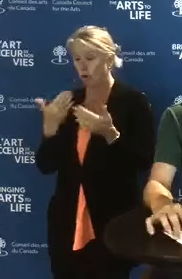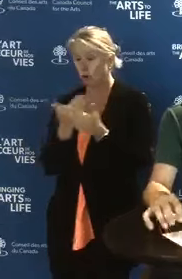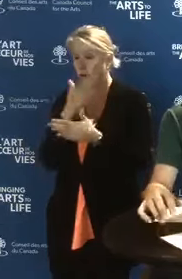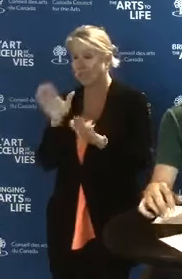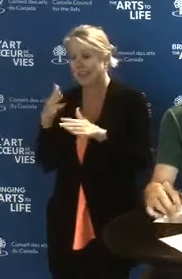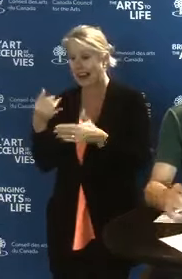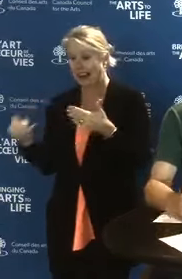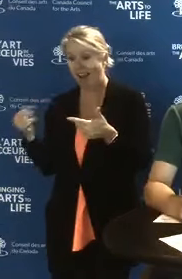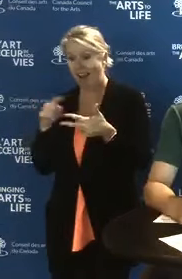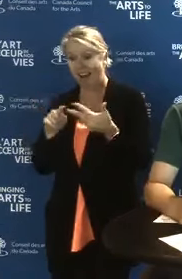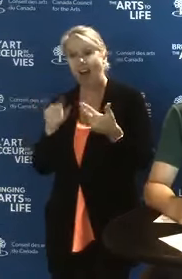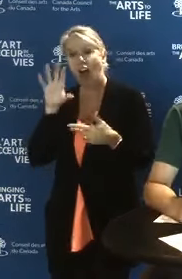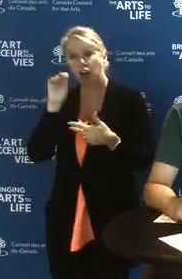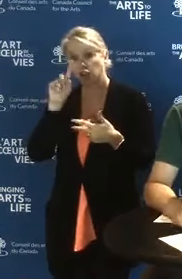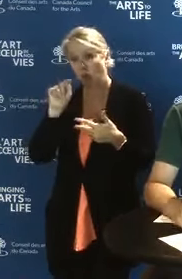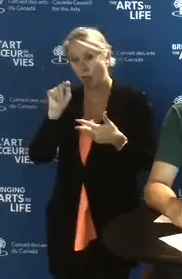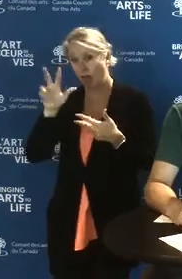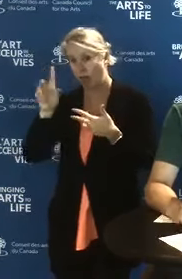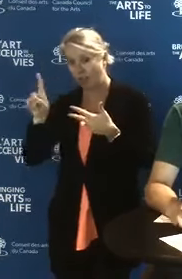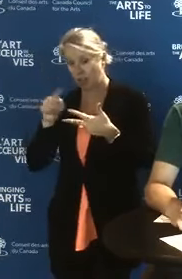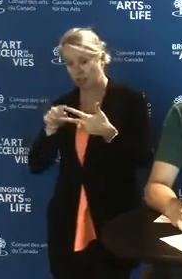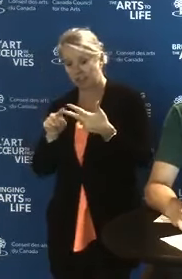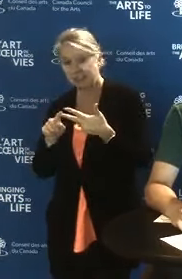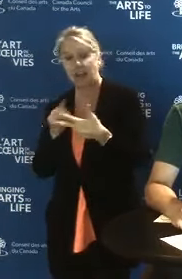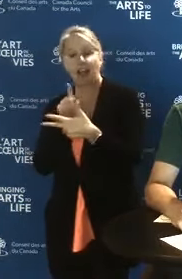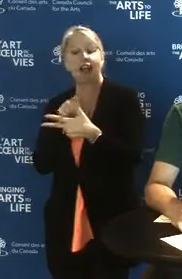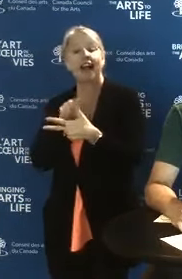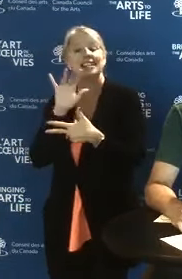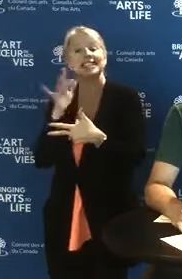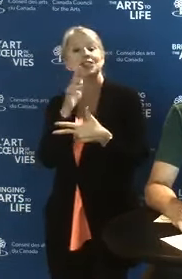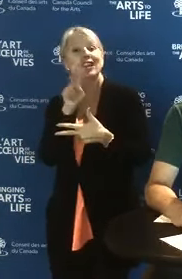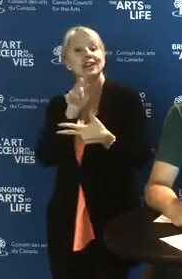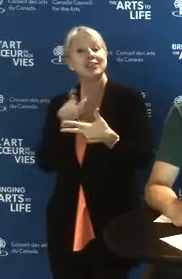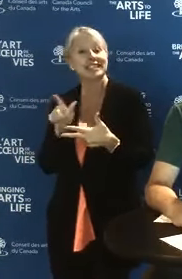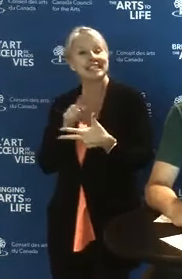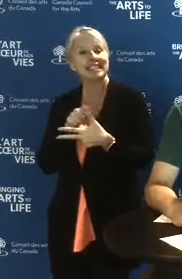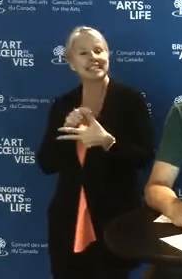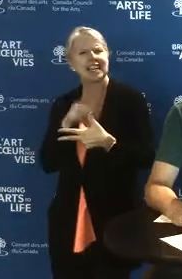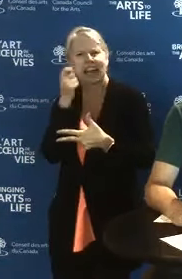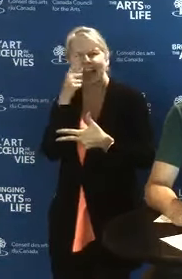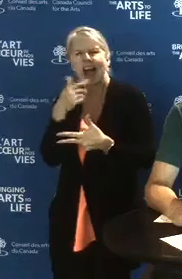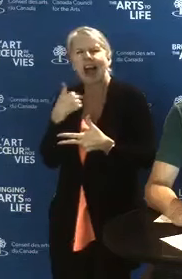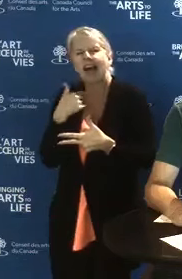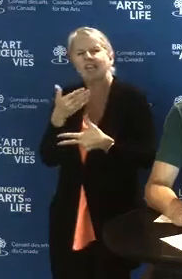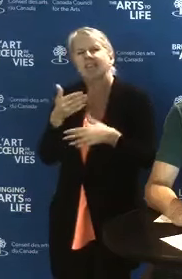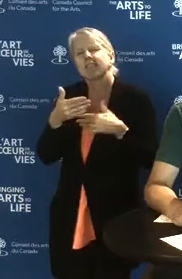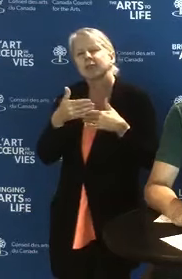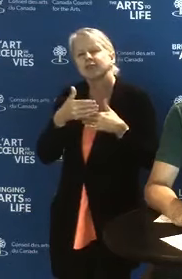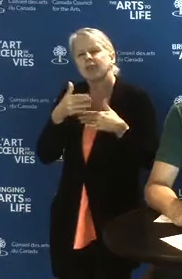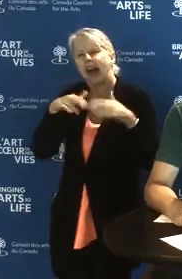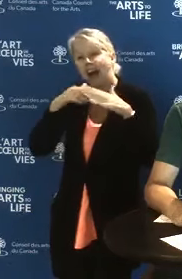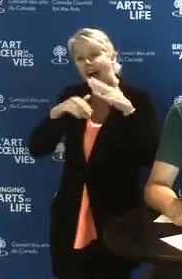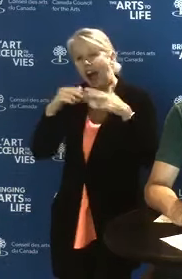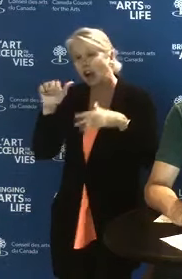and the digital literacy component has a smaller area of grants under $50,000,